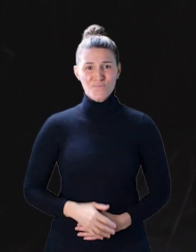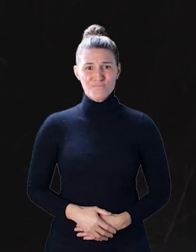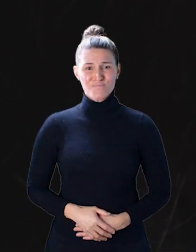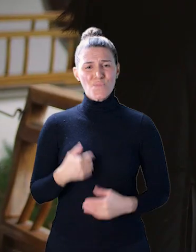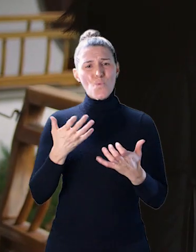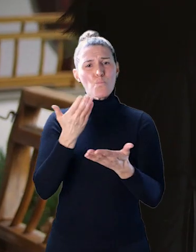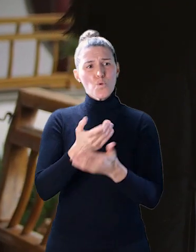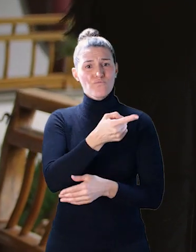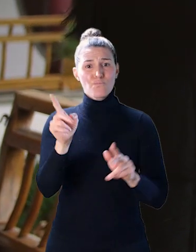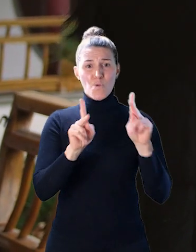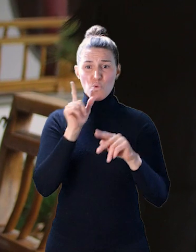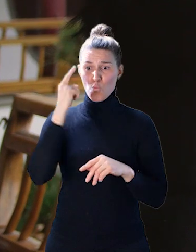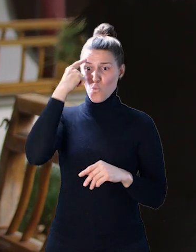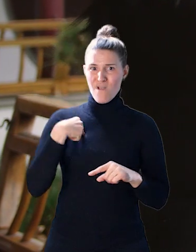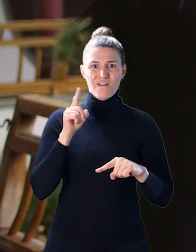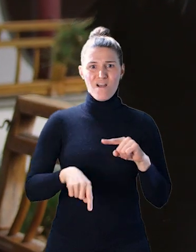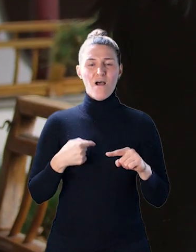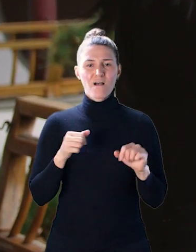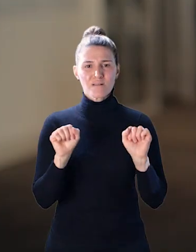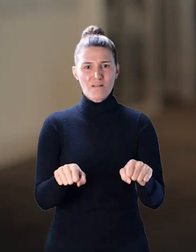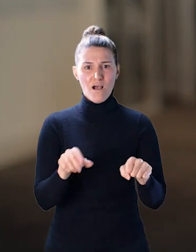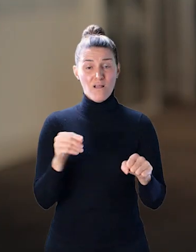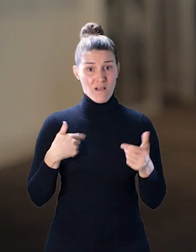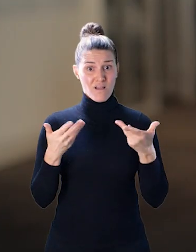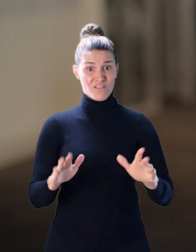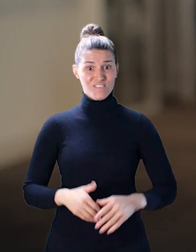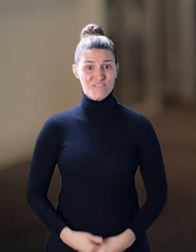I want to prove to those who thought that I couldn't that I can, and I have.